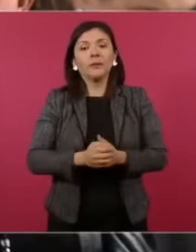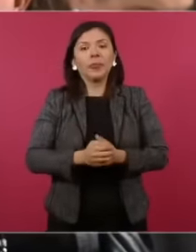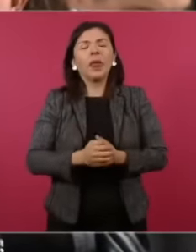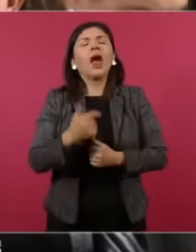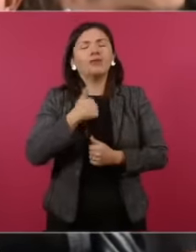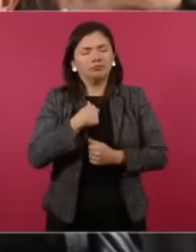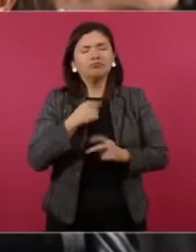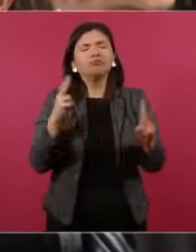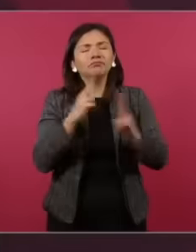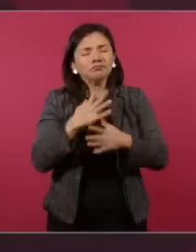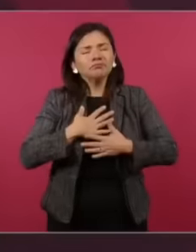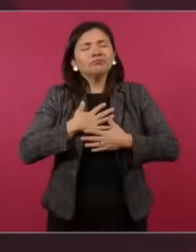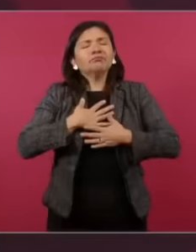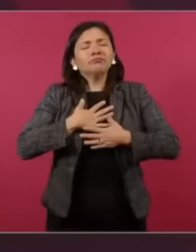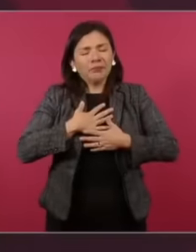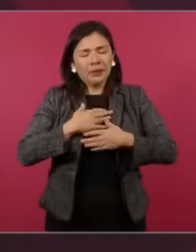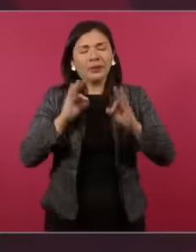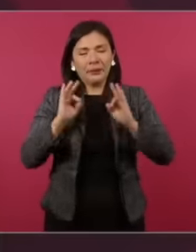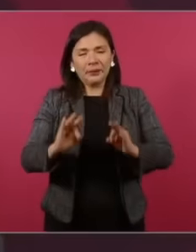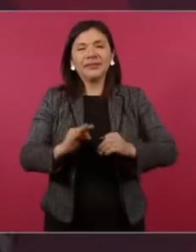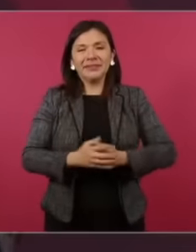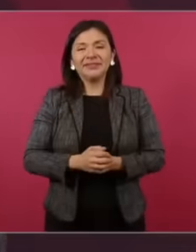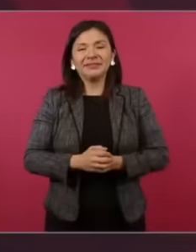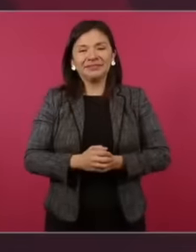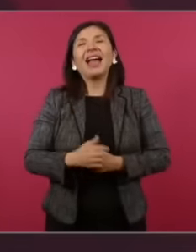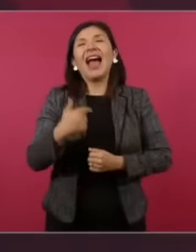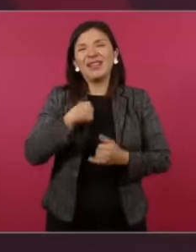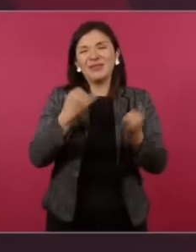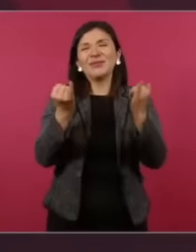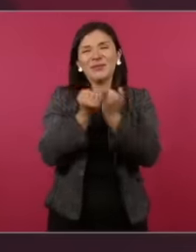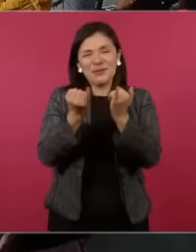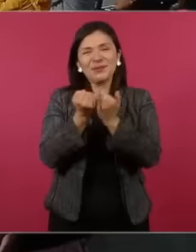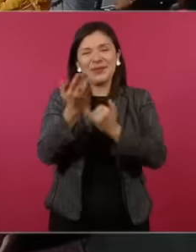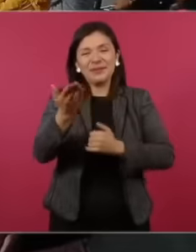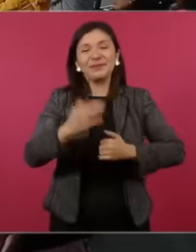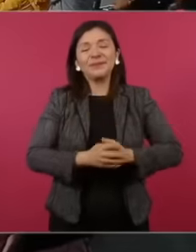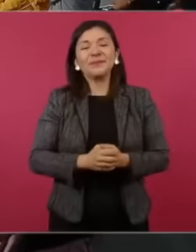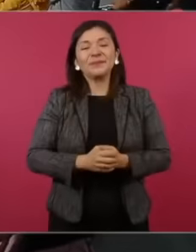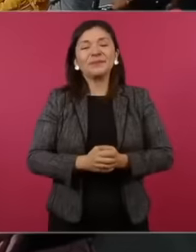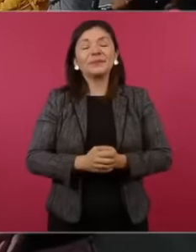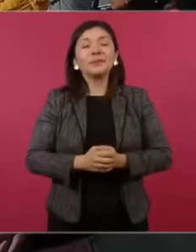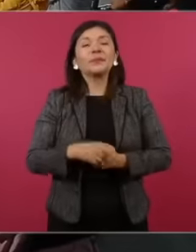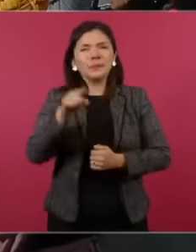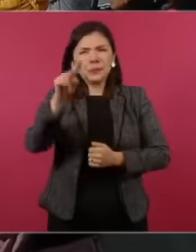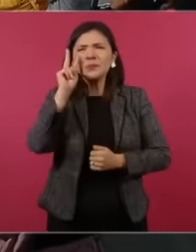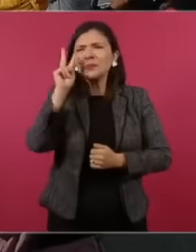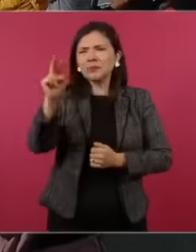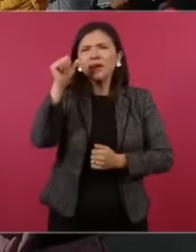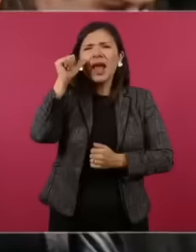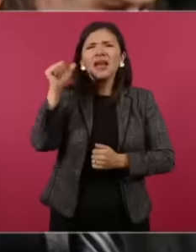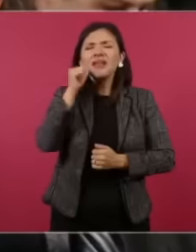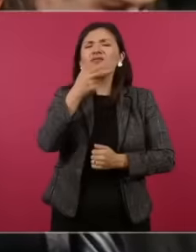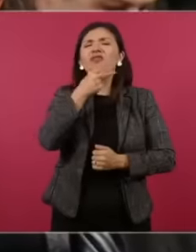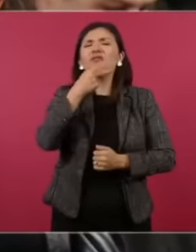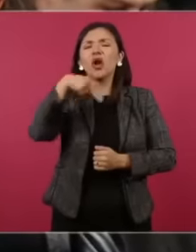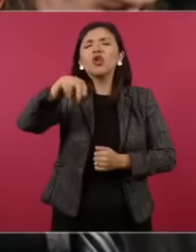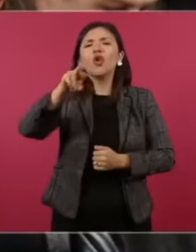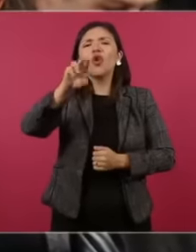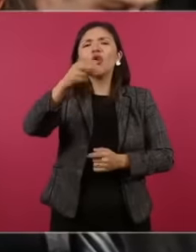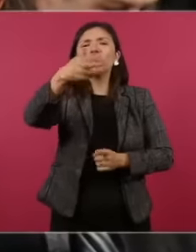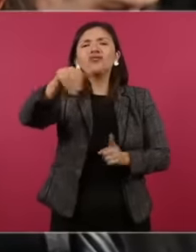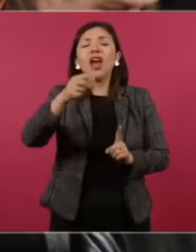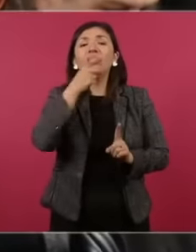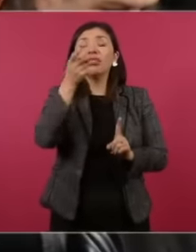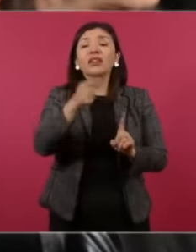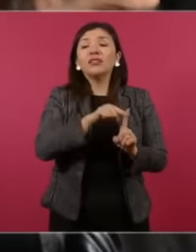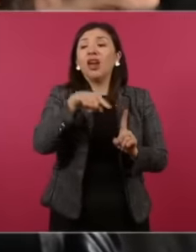deeply yes Oh me too this Well I don't know if you saw that yesterday this Noroña said that Monreal came in gave